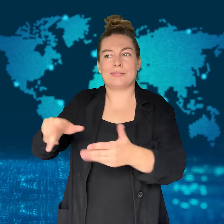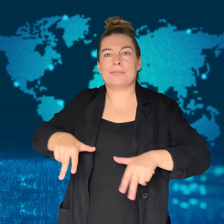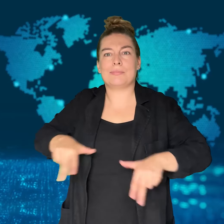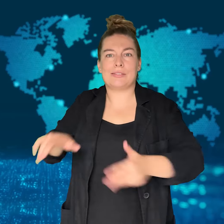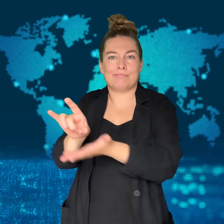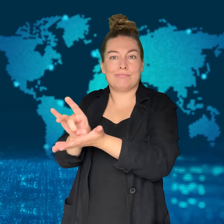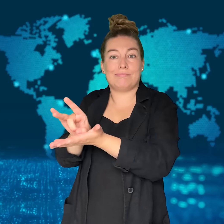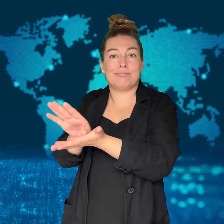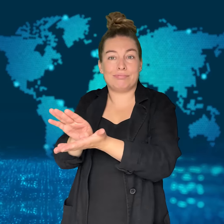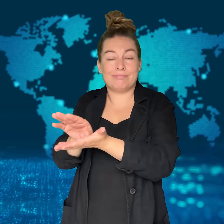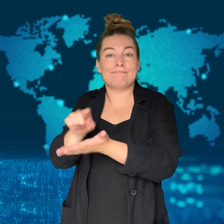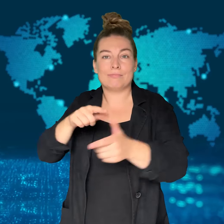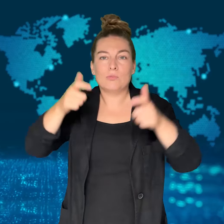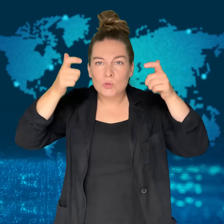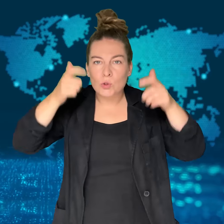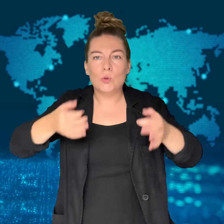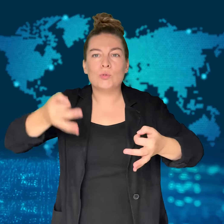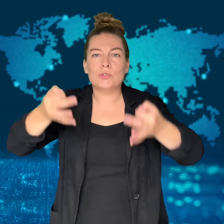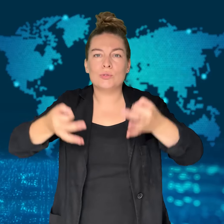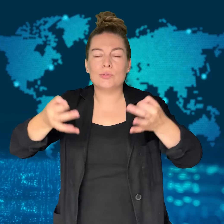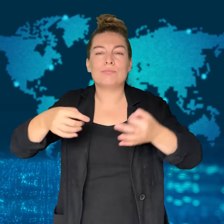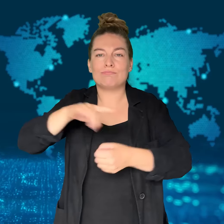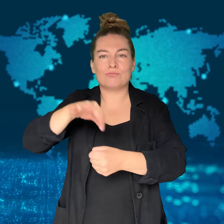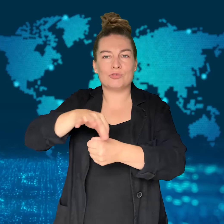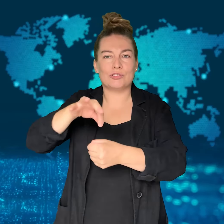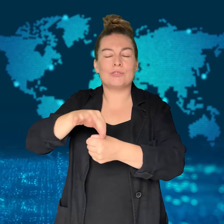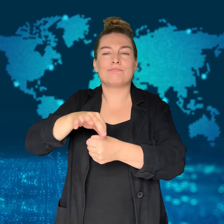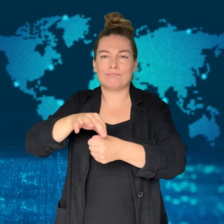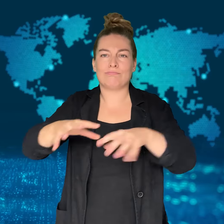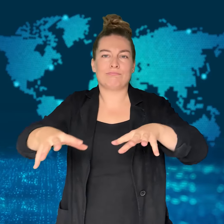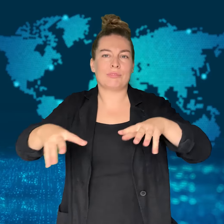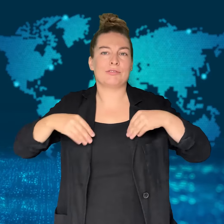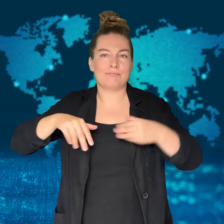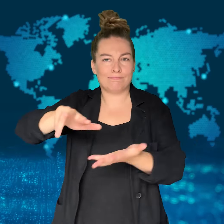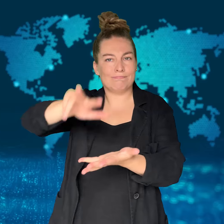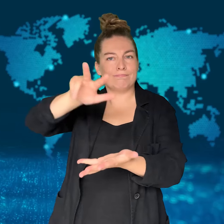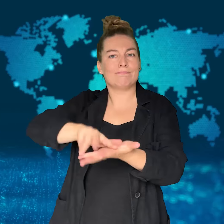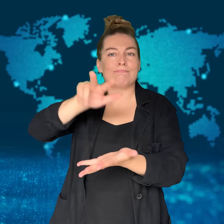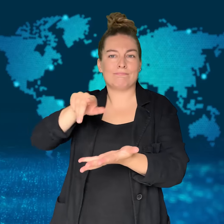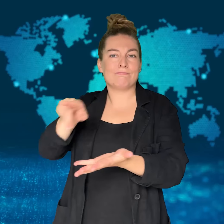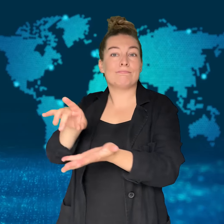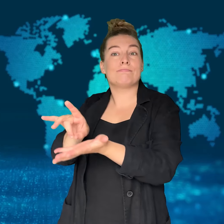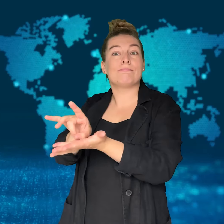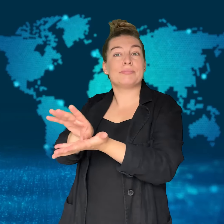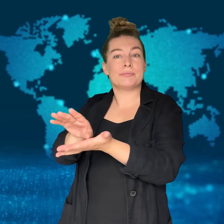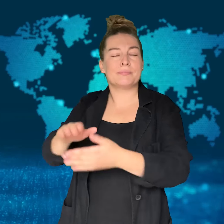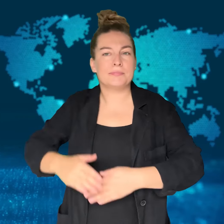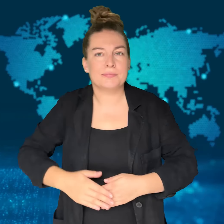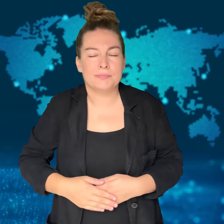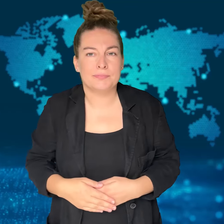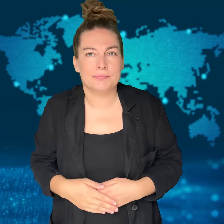and the court judges voted 6-3 to accept that petition.